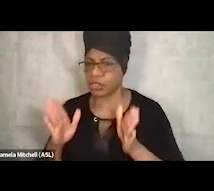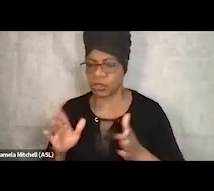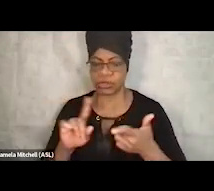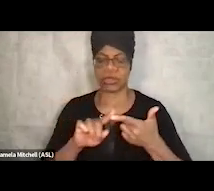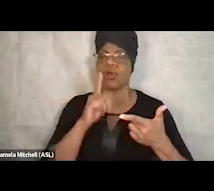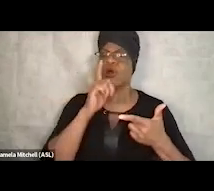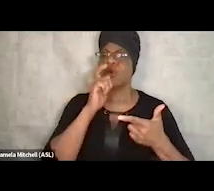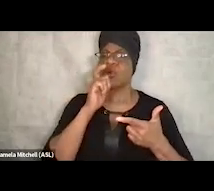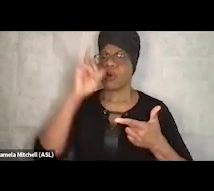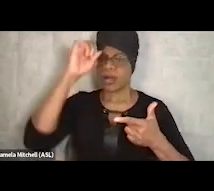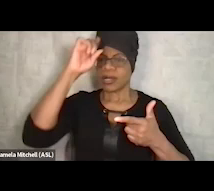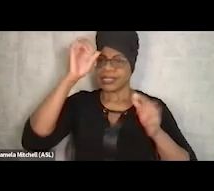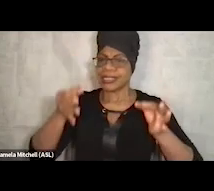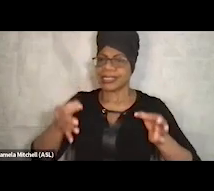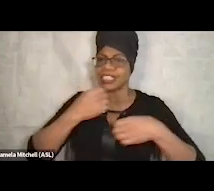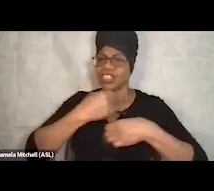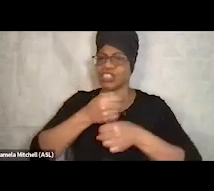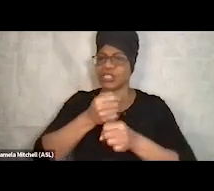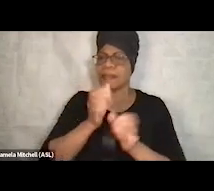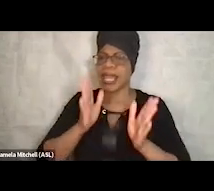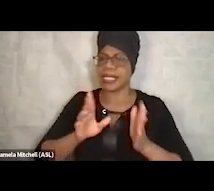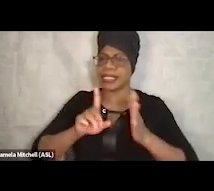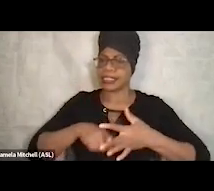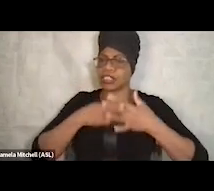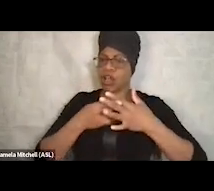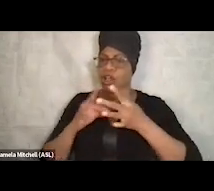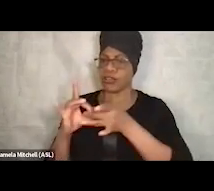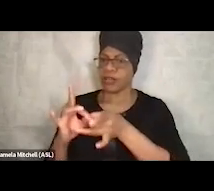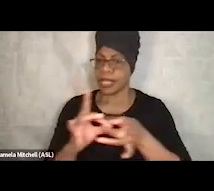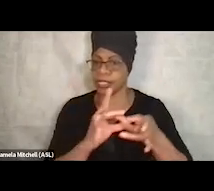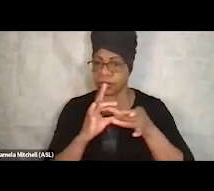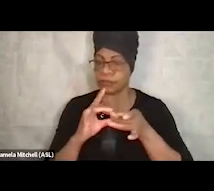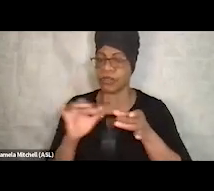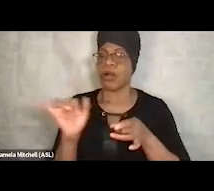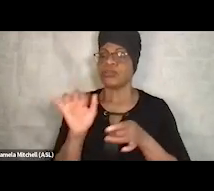And so starting that relationship. And then also there's two local community colleges,